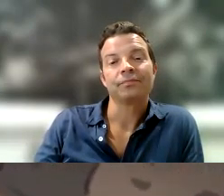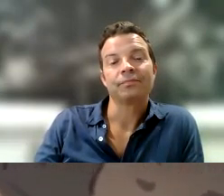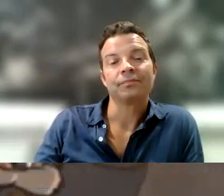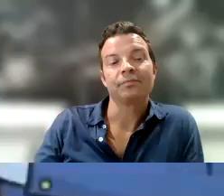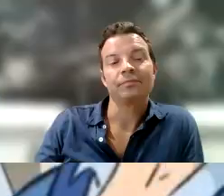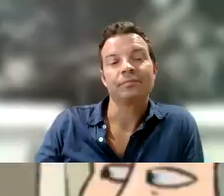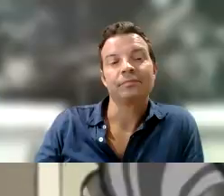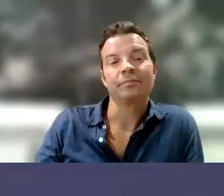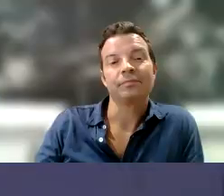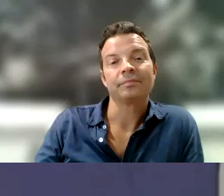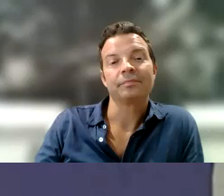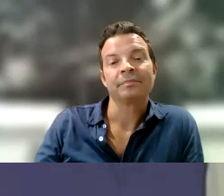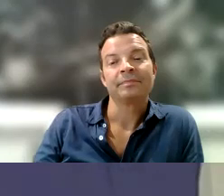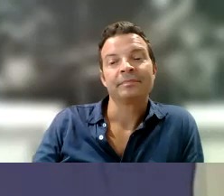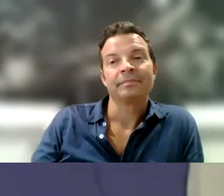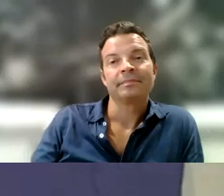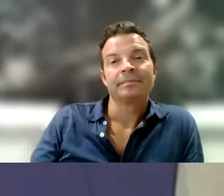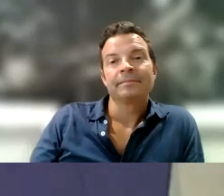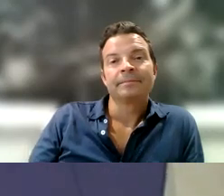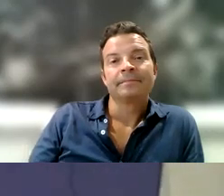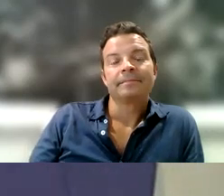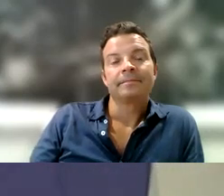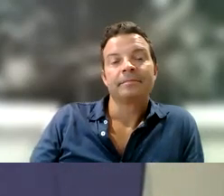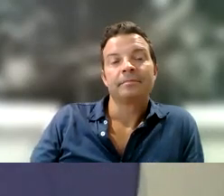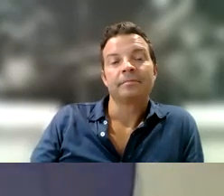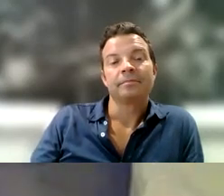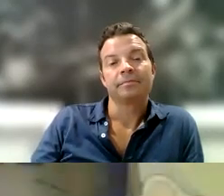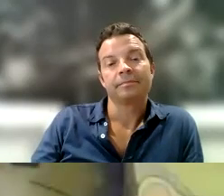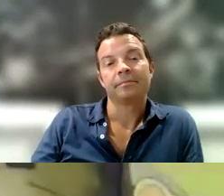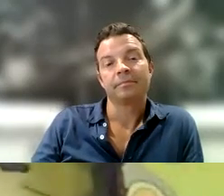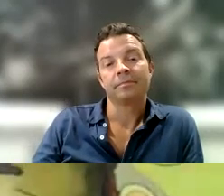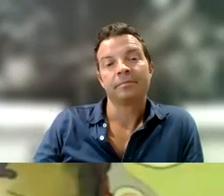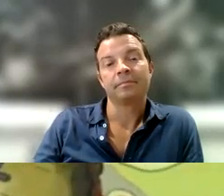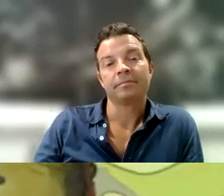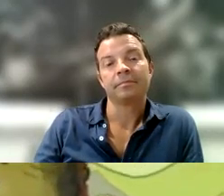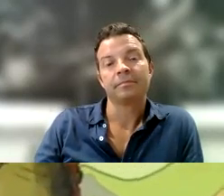And see if we make it through What we have always found, we're too high